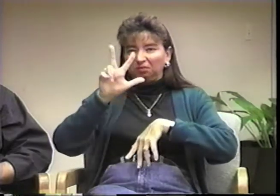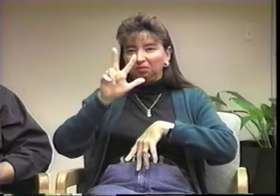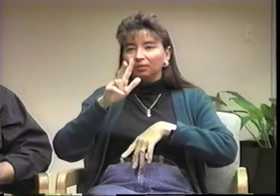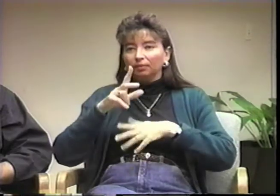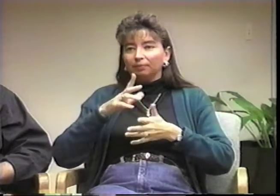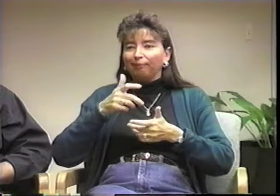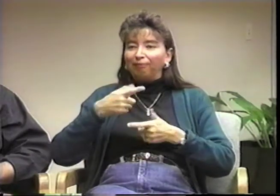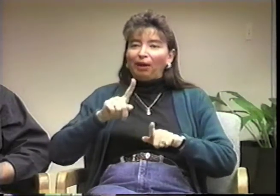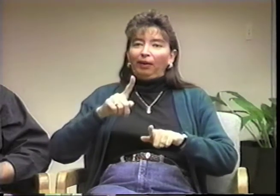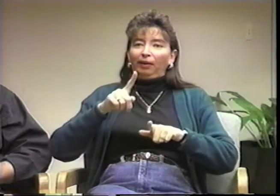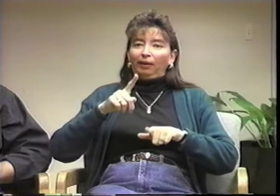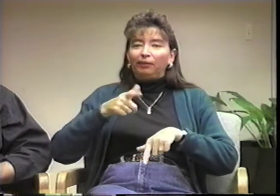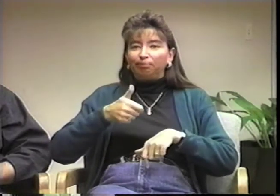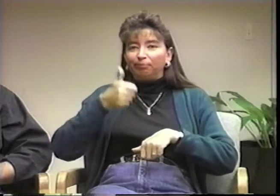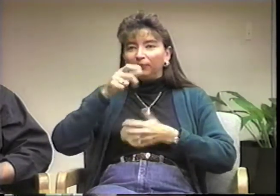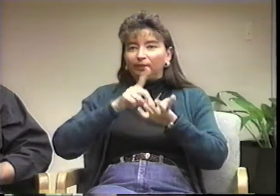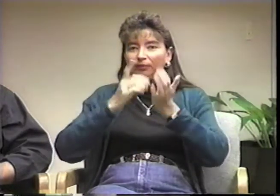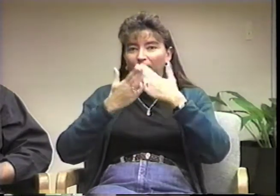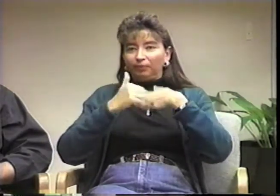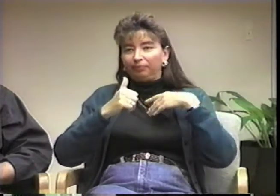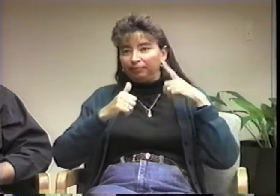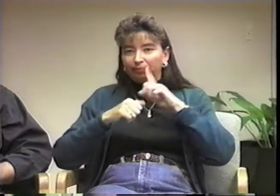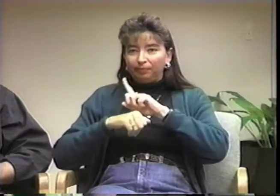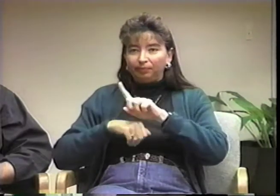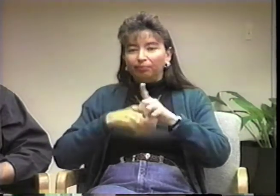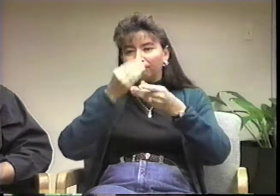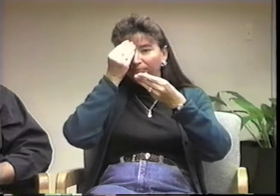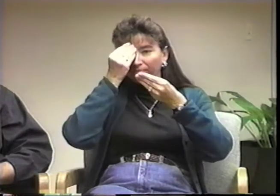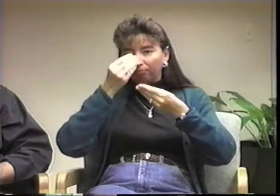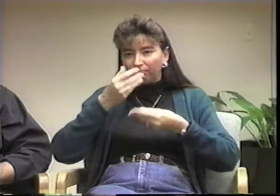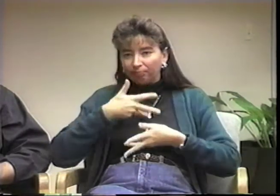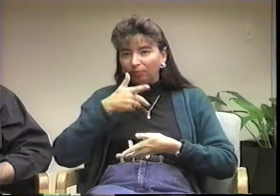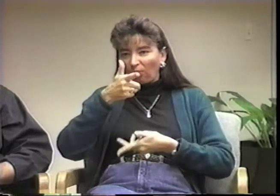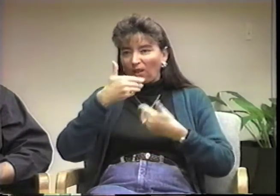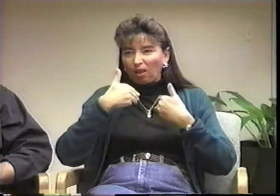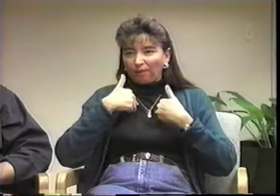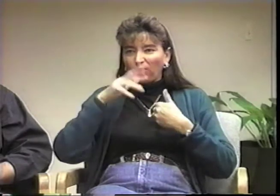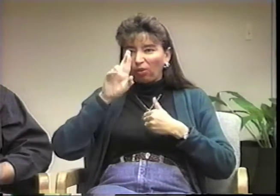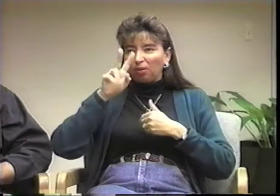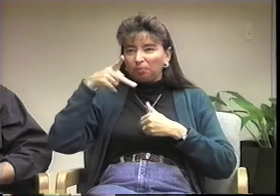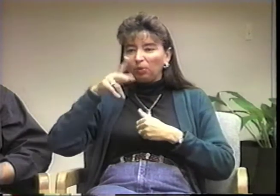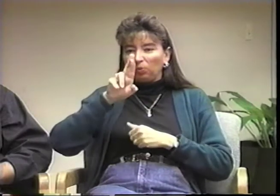and I would miss it. Finally, at three o'clock, I was called back in to talk with the lead doctor.